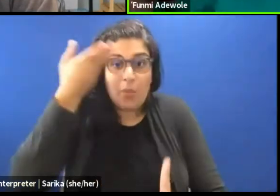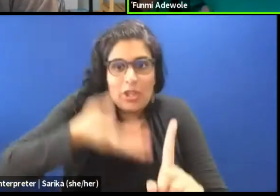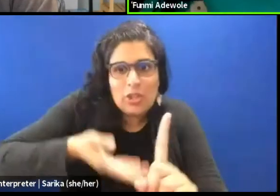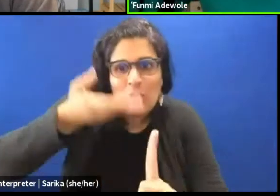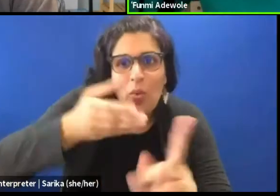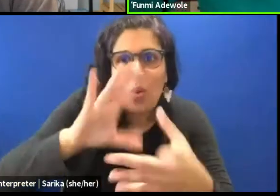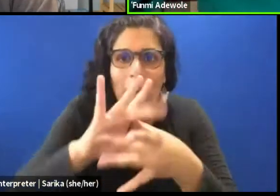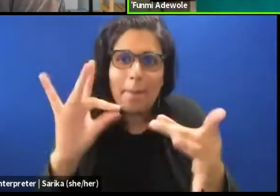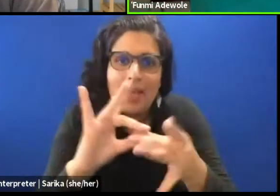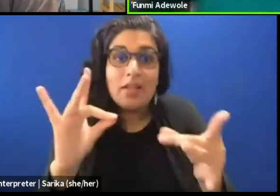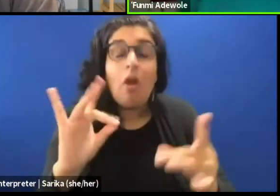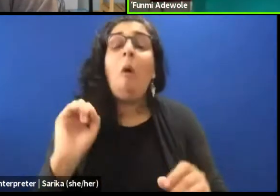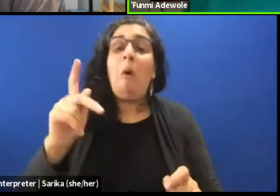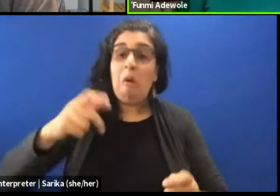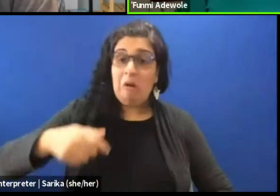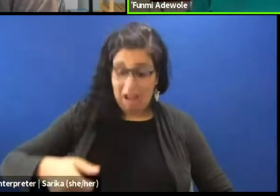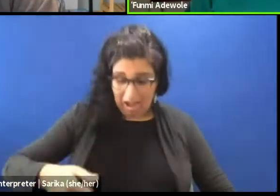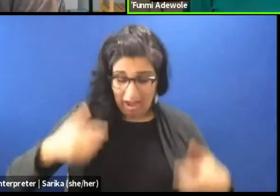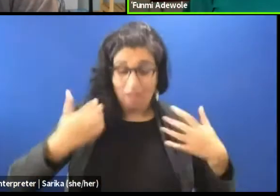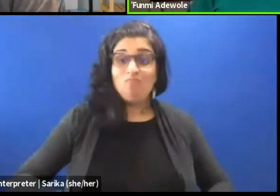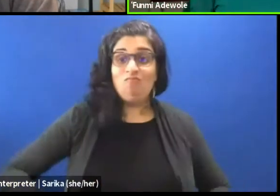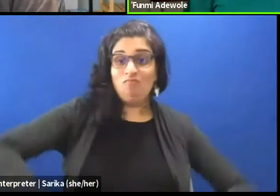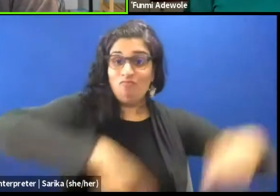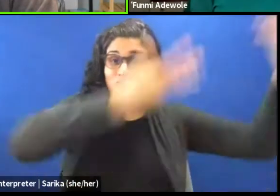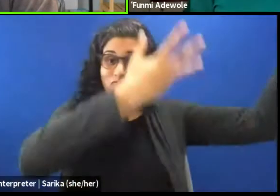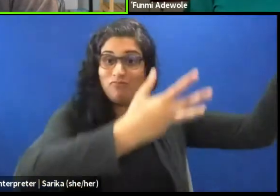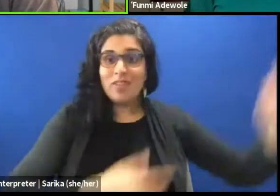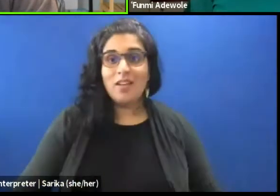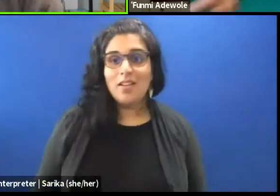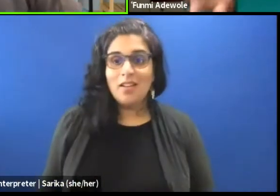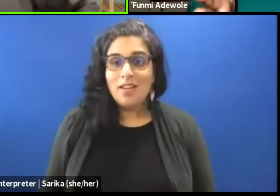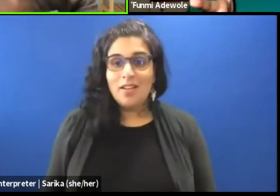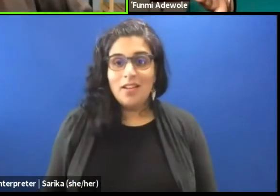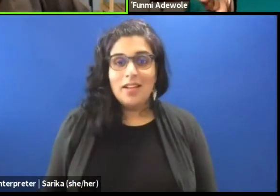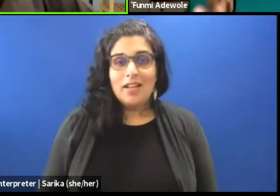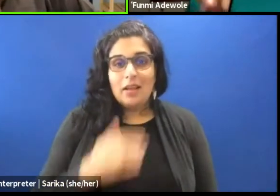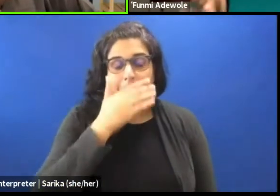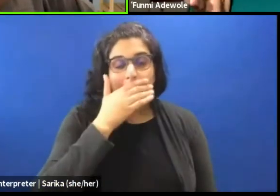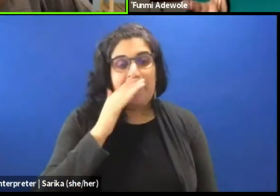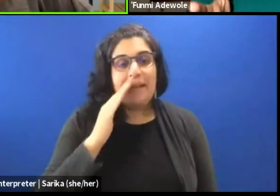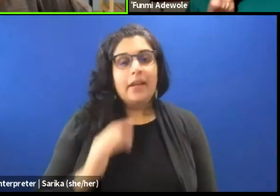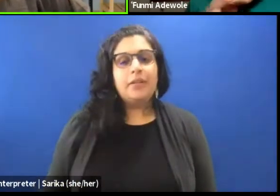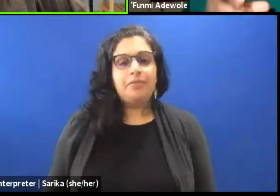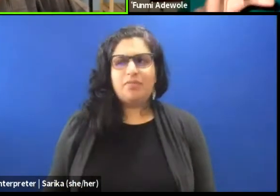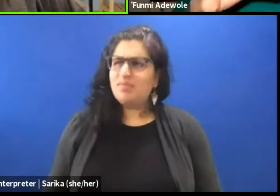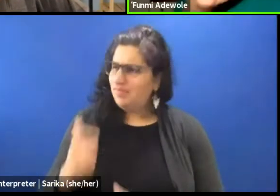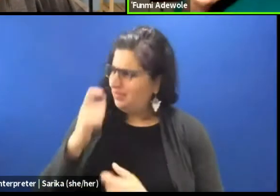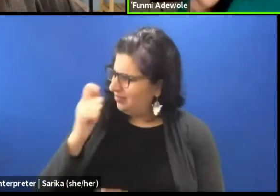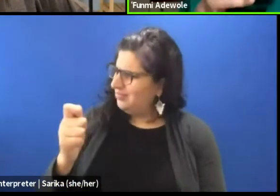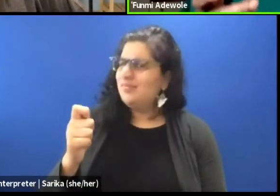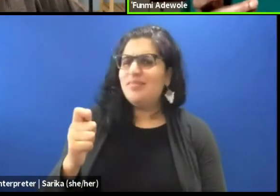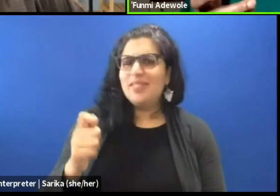Okay, I stripped that off. Interesting. You know, so I think, it's the lens,